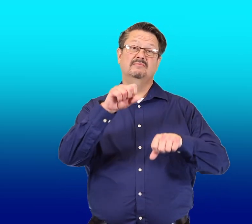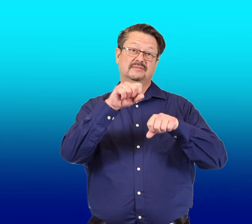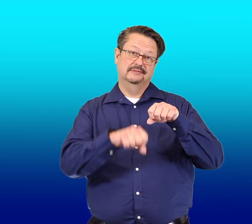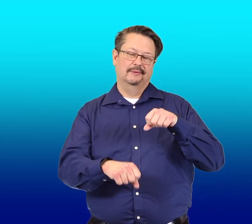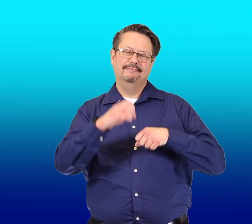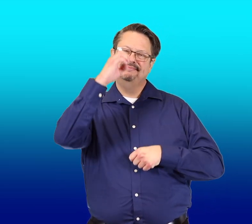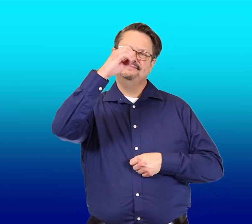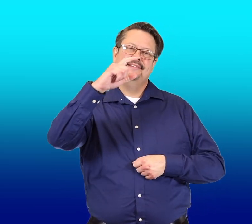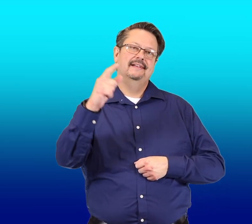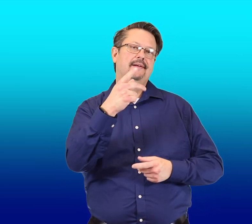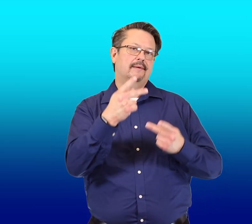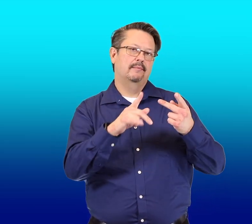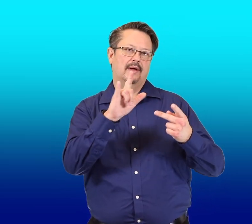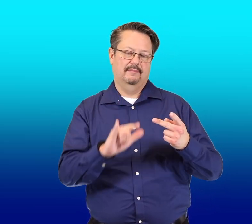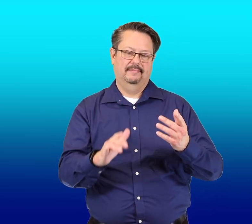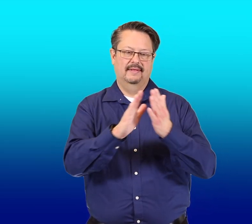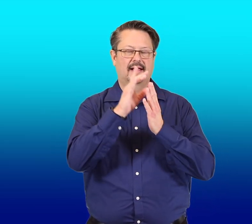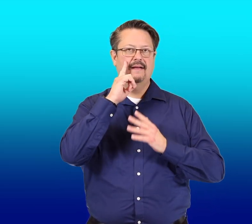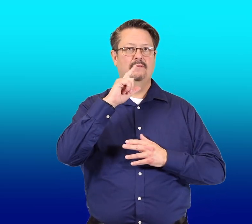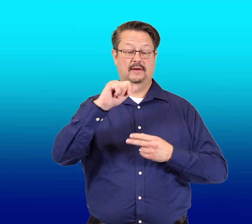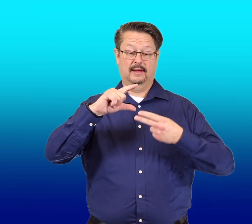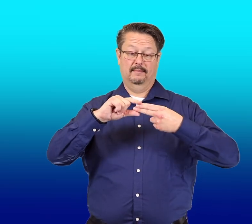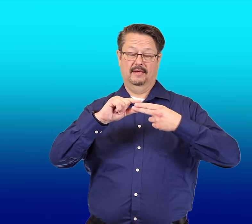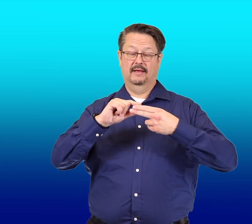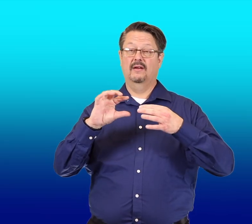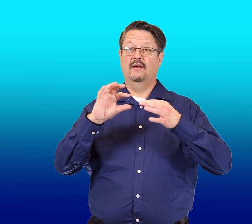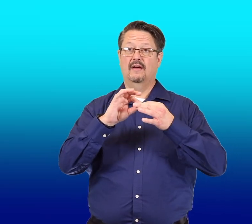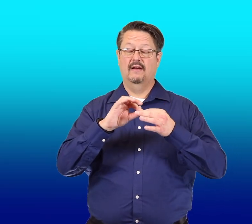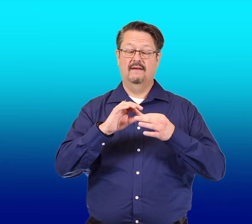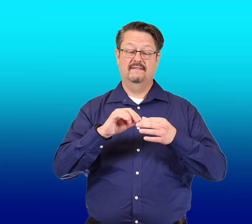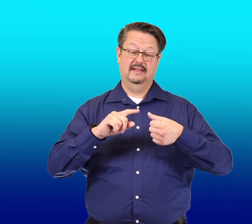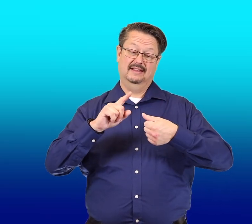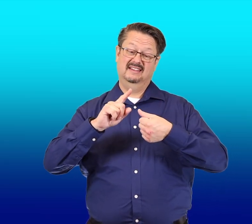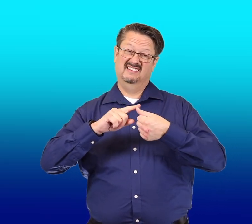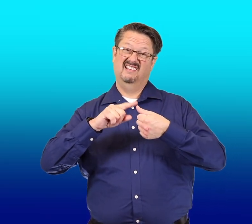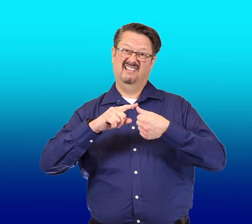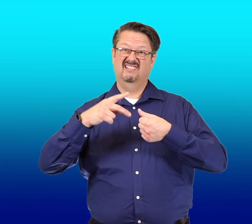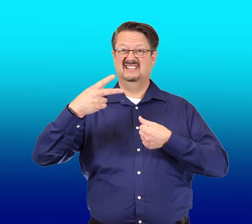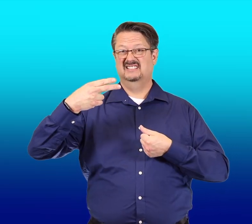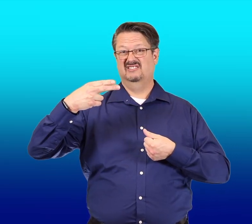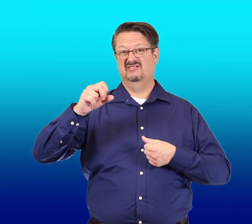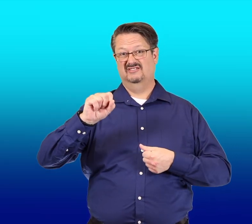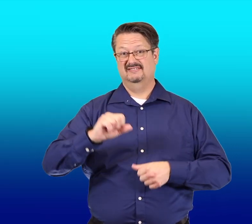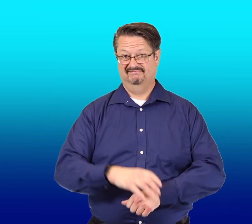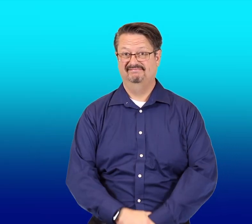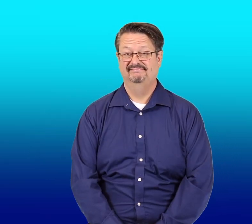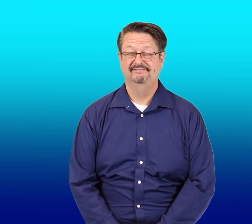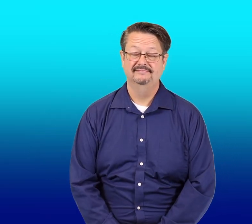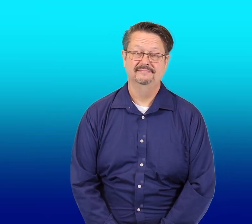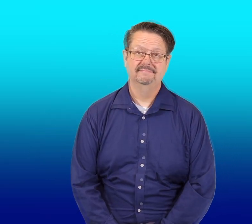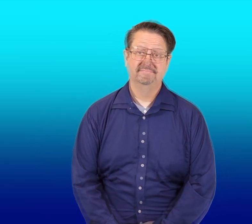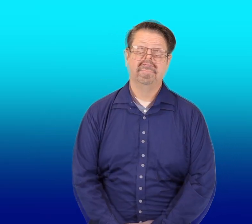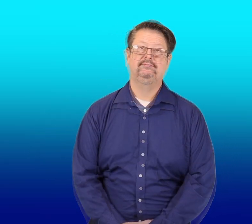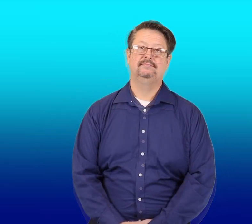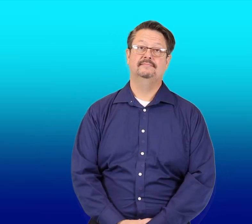So he'll probably ask for a pair of nail scissors.